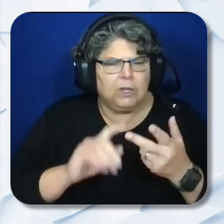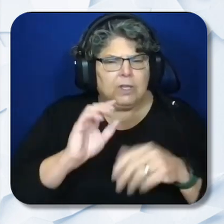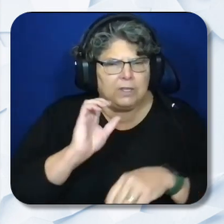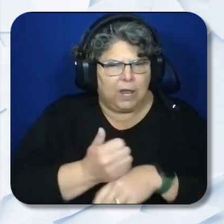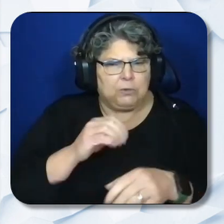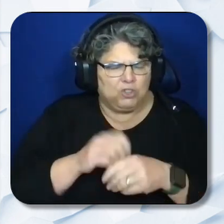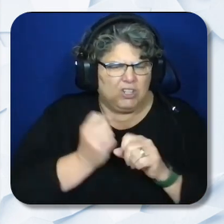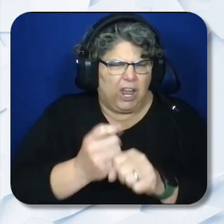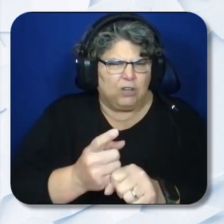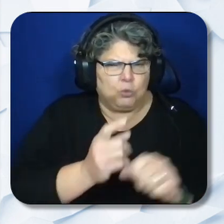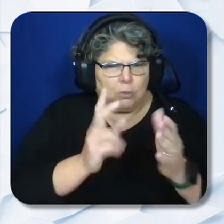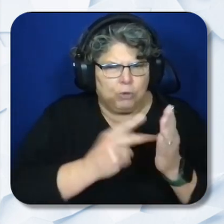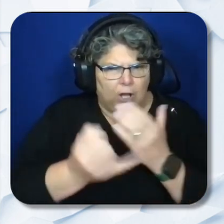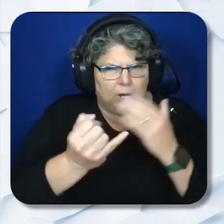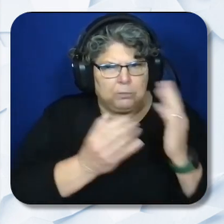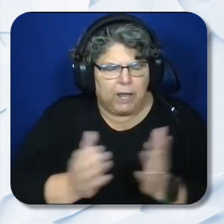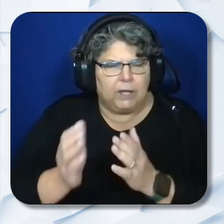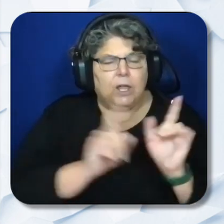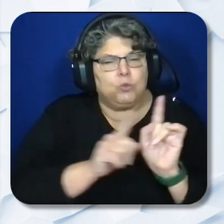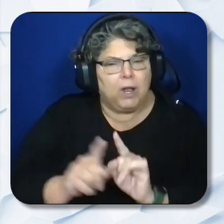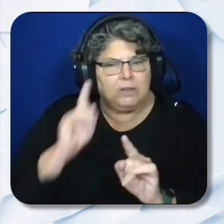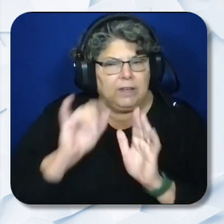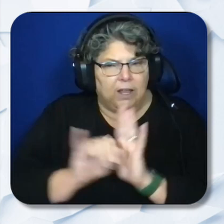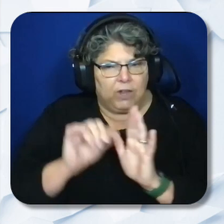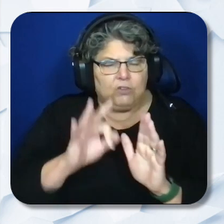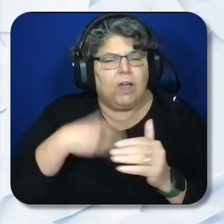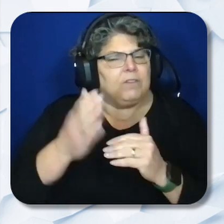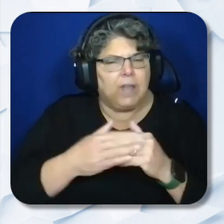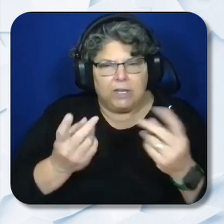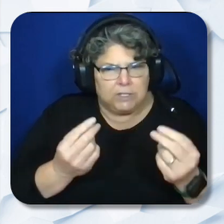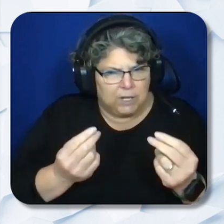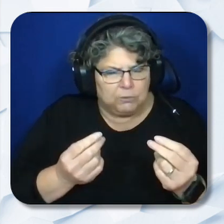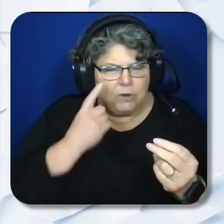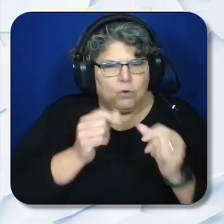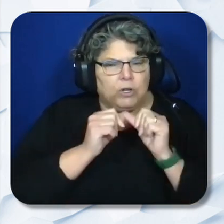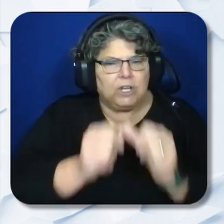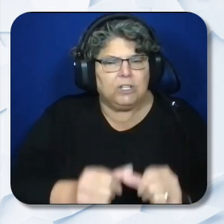the annual project plan, as well as identification of next steps for continued progress, growth,